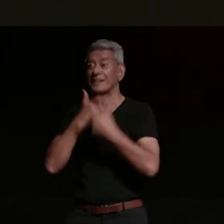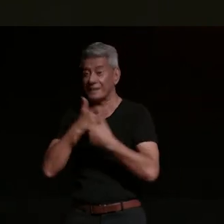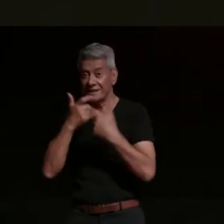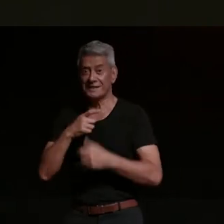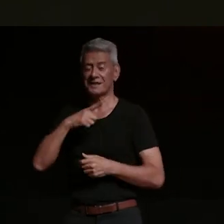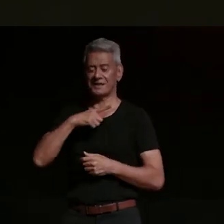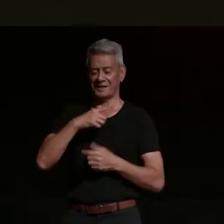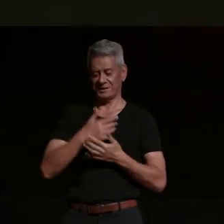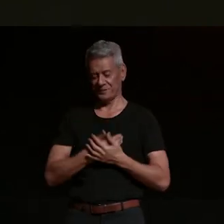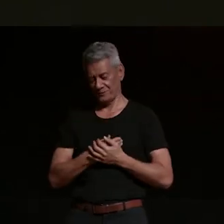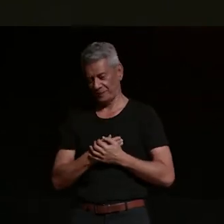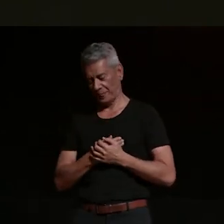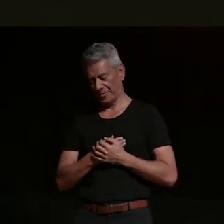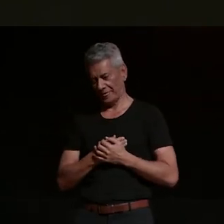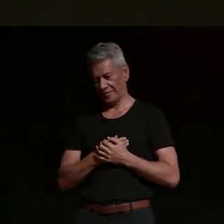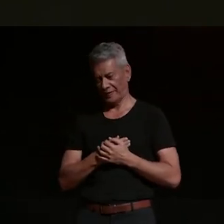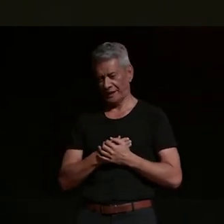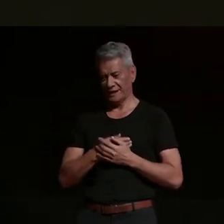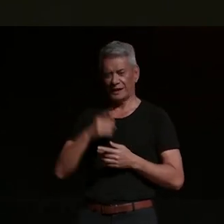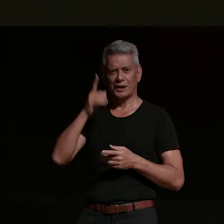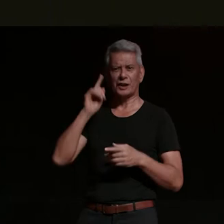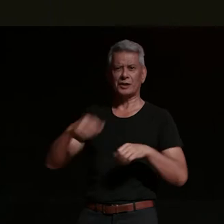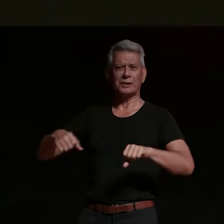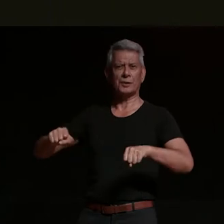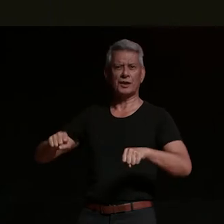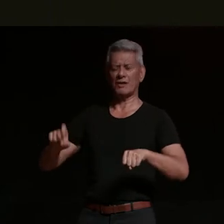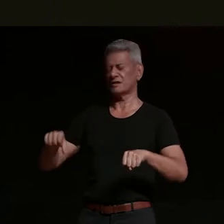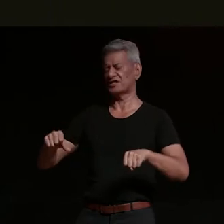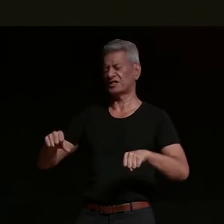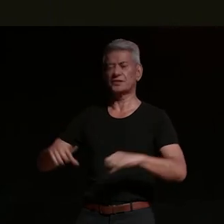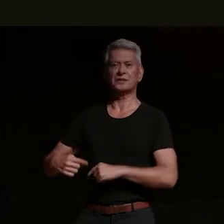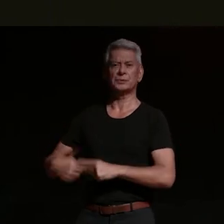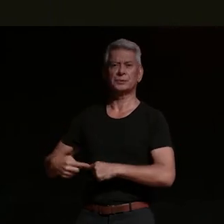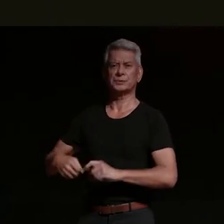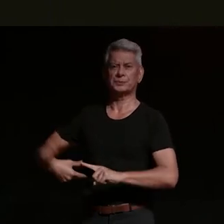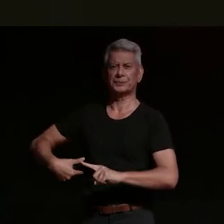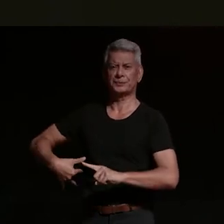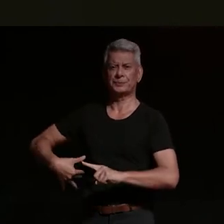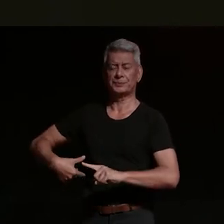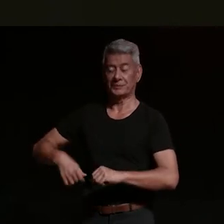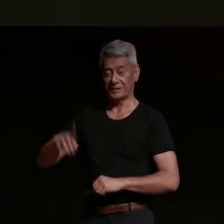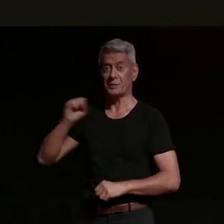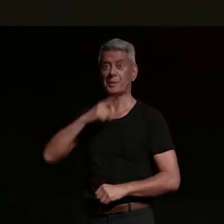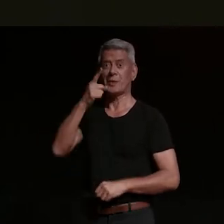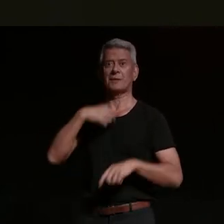how they do burnouts and stuff like that and one of my dad's bikes that got totaled uh